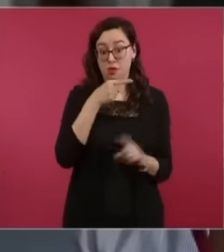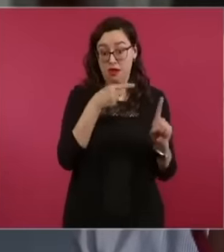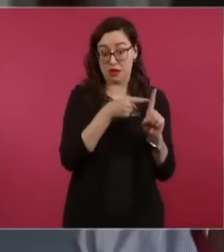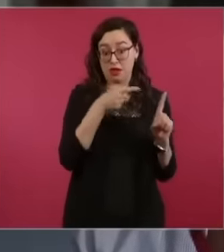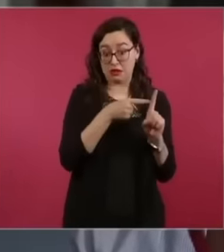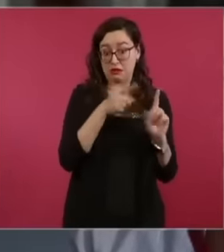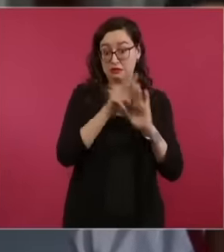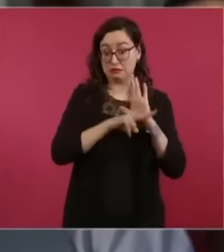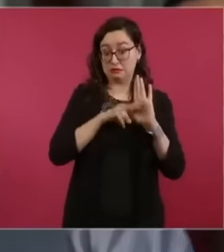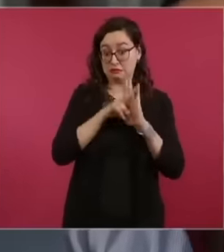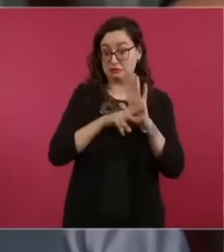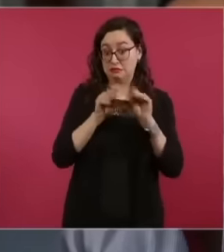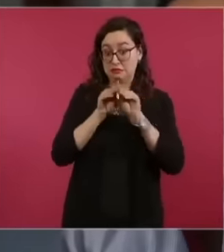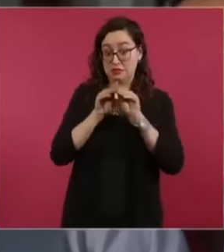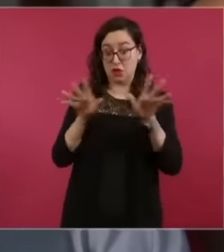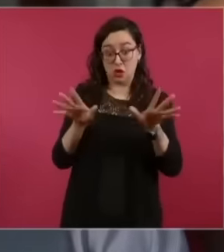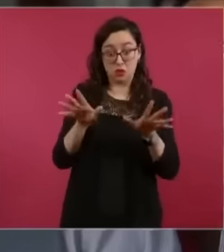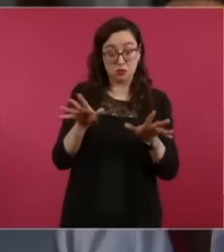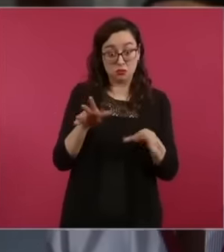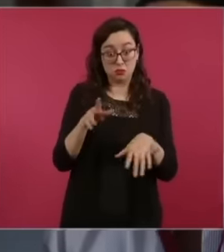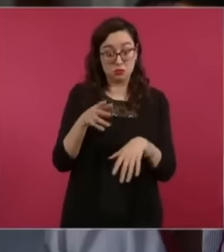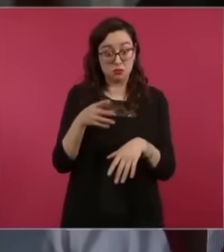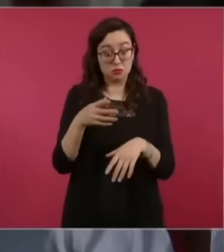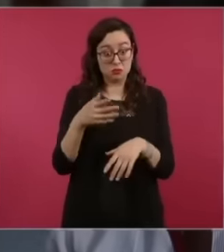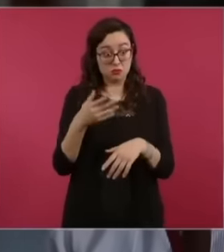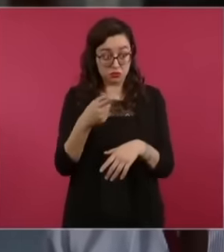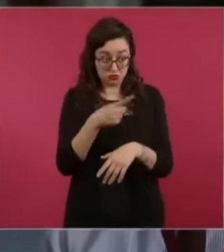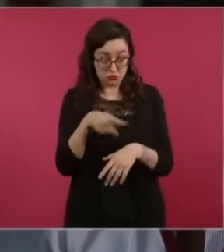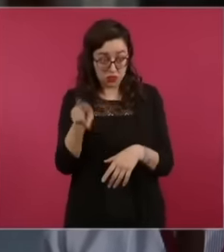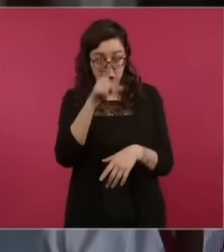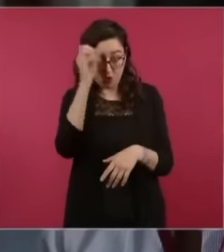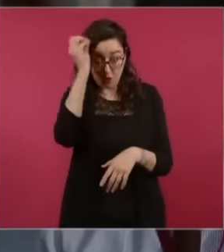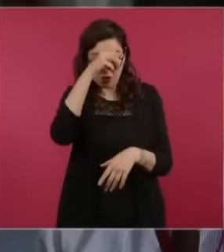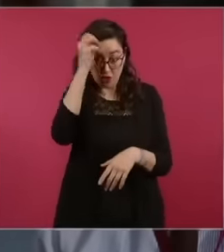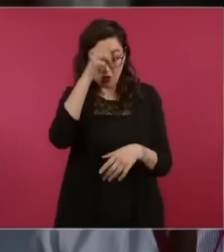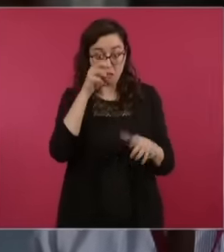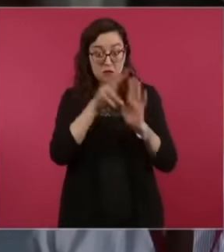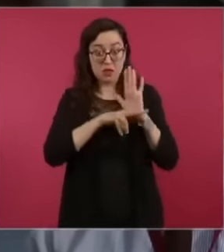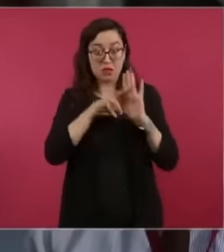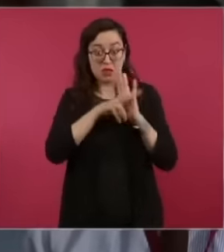see it. I don't know if Arturo saw it. Can he tell us about the video? Well,